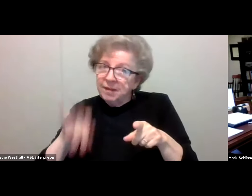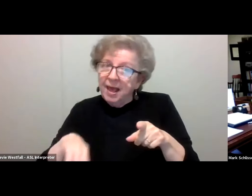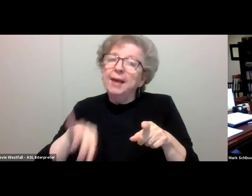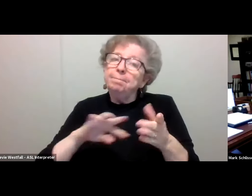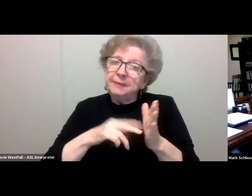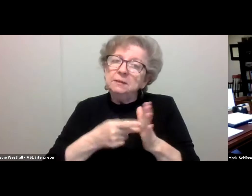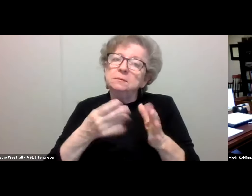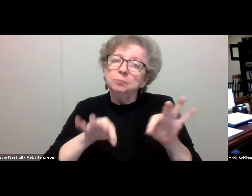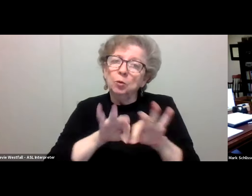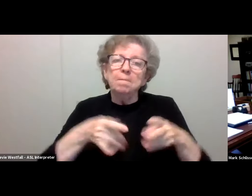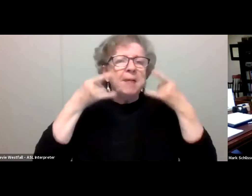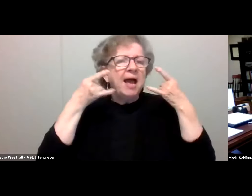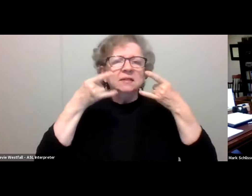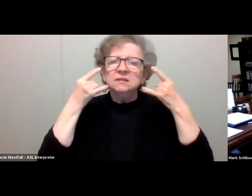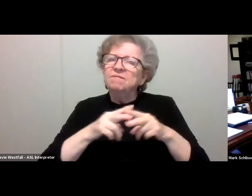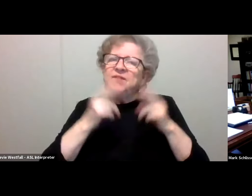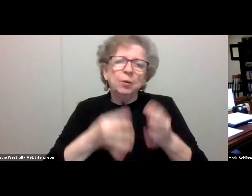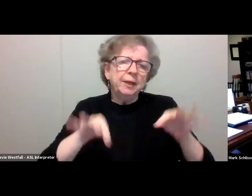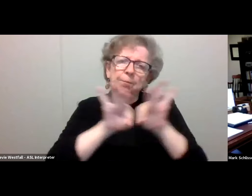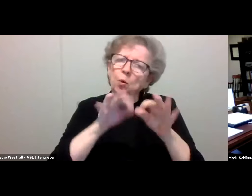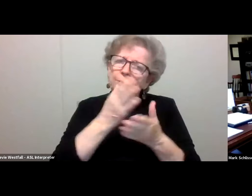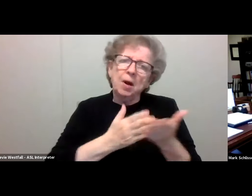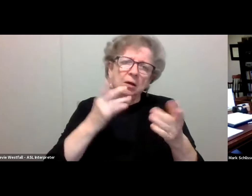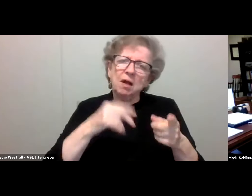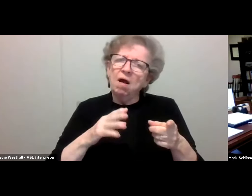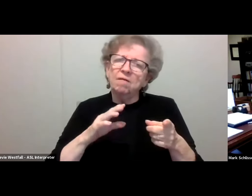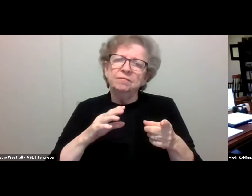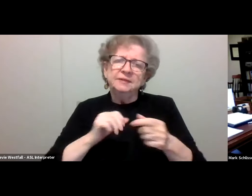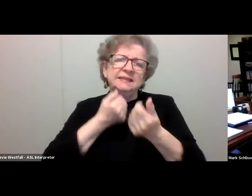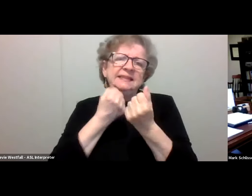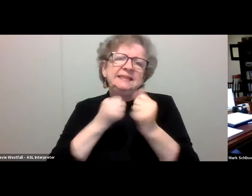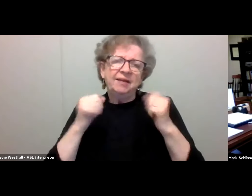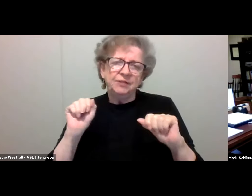Masks are an important part of layered safety, and there's new data coming out on masking